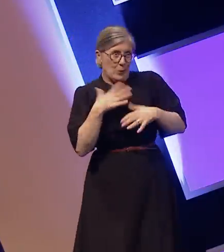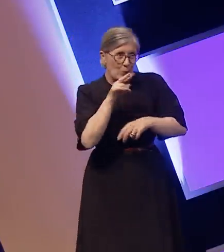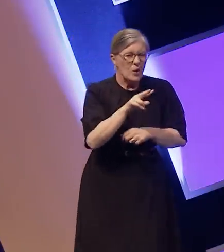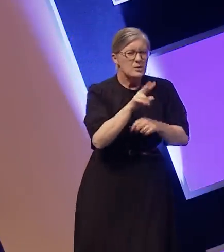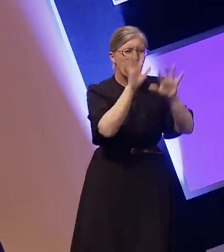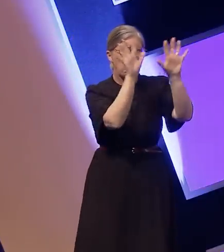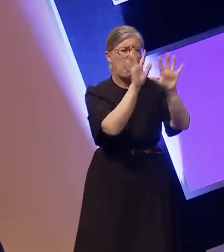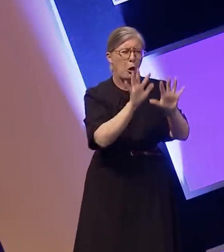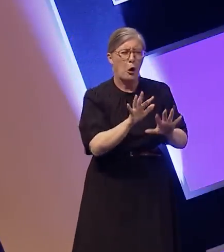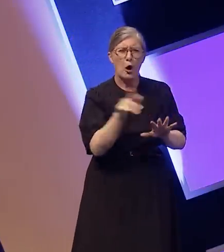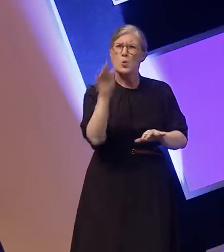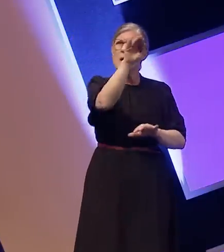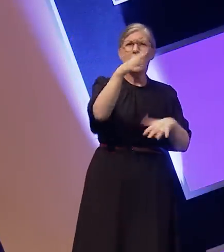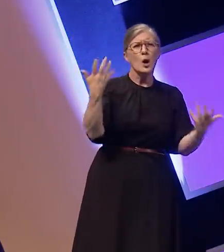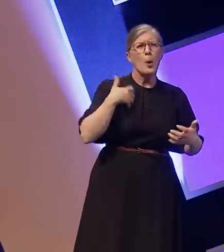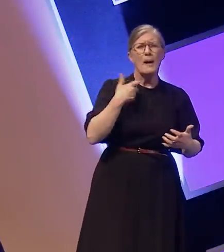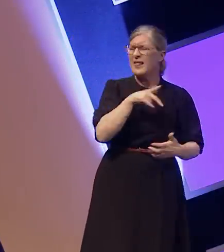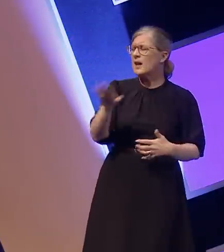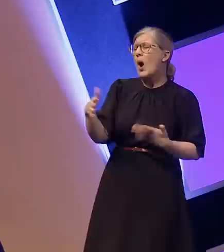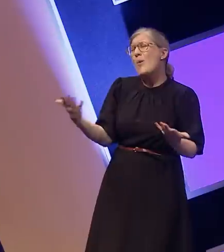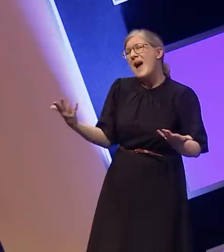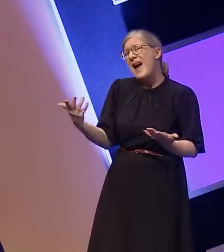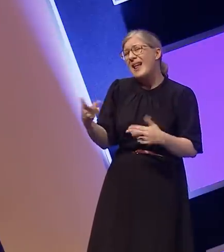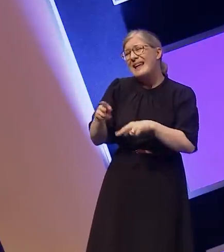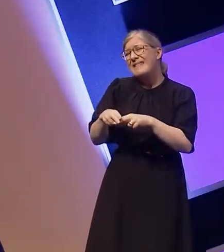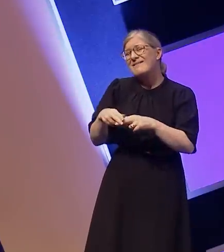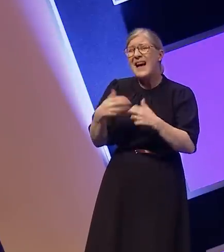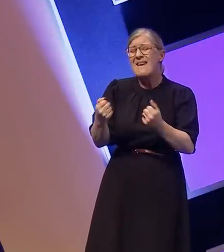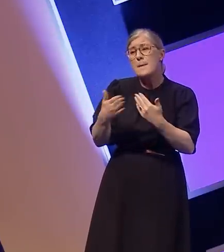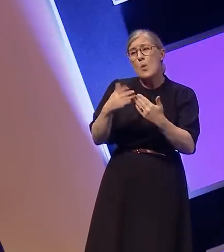they come back to say "well if more people watched the series we might fix the problem"